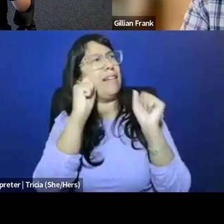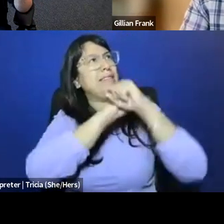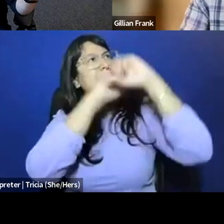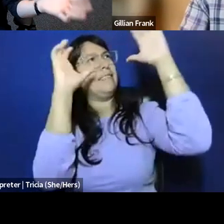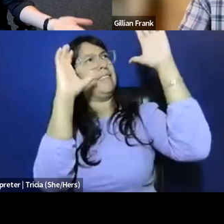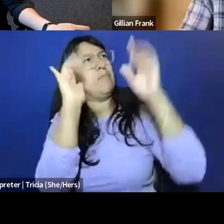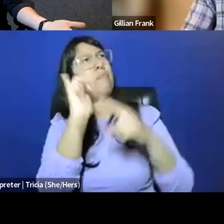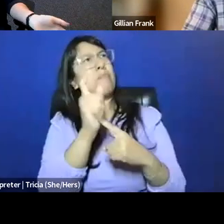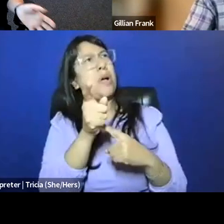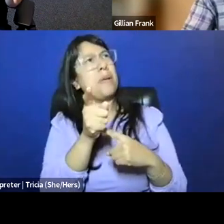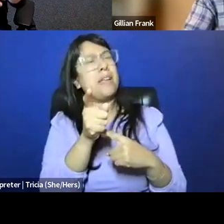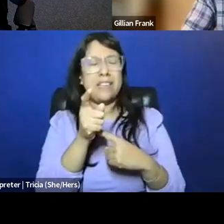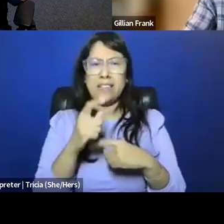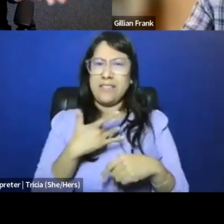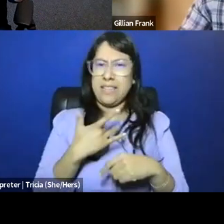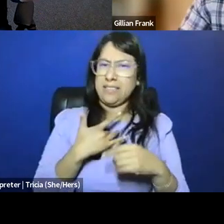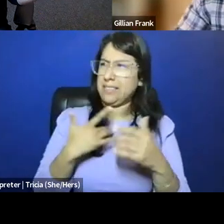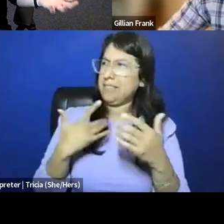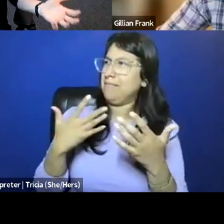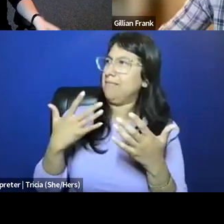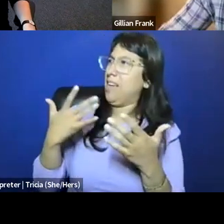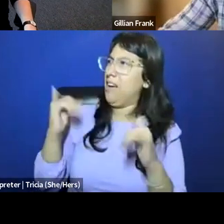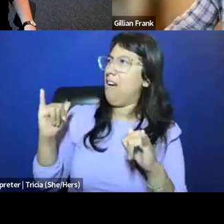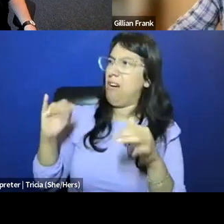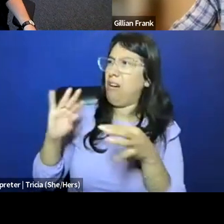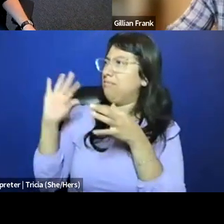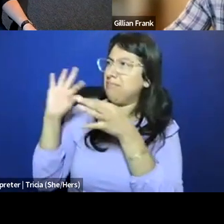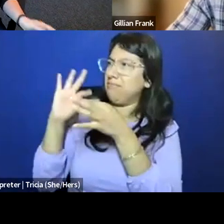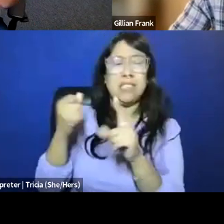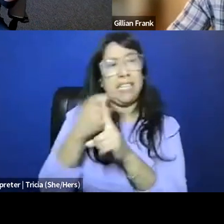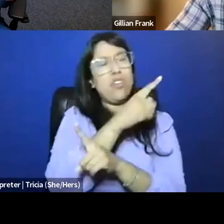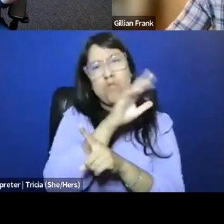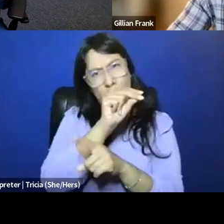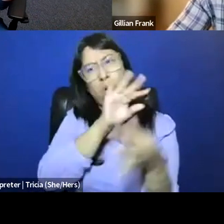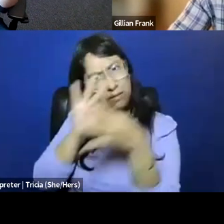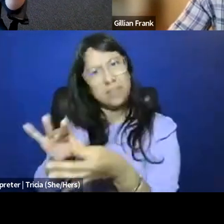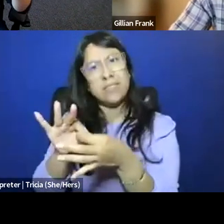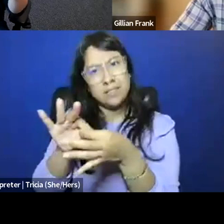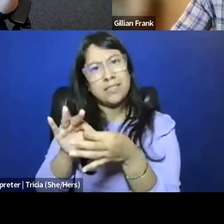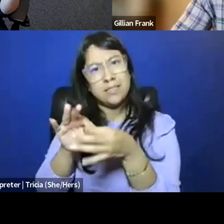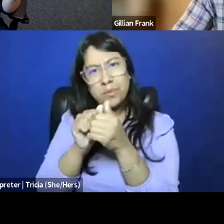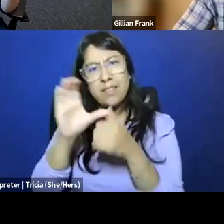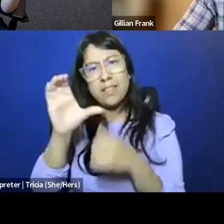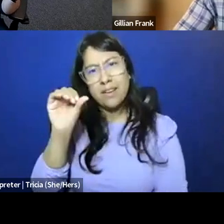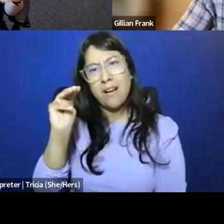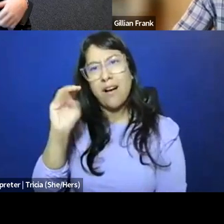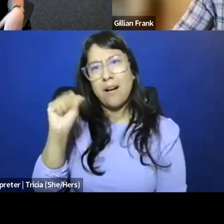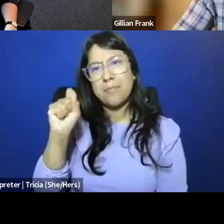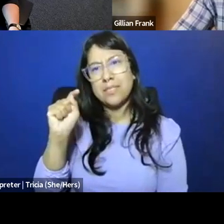which can seem aberrational from the rest of the history of Comstock, as actually just fitting right in, right? So I think that was my sort of takeaway